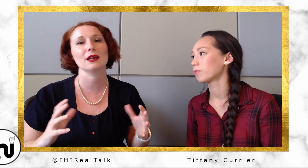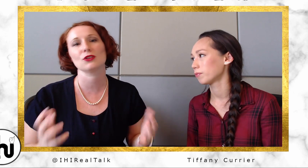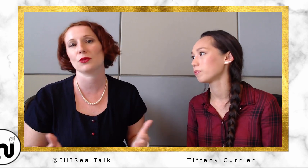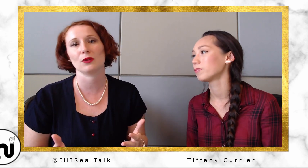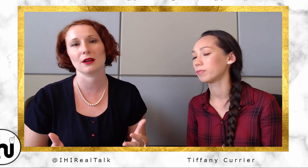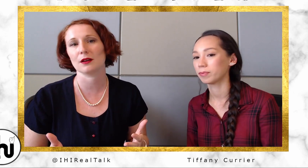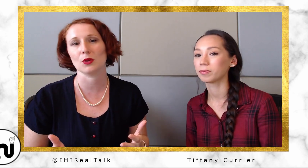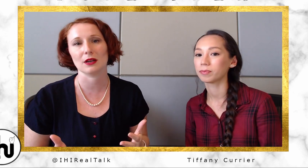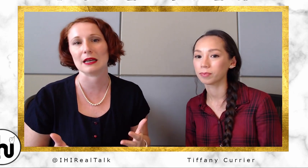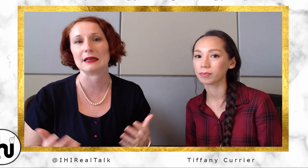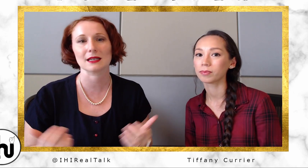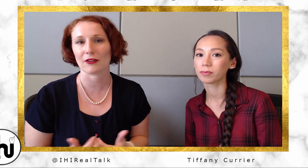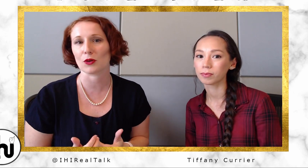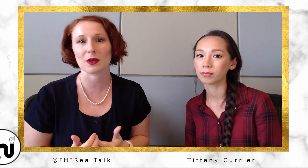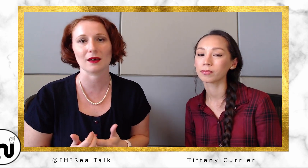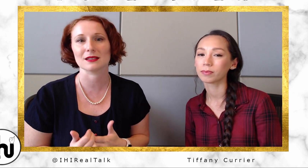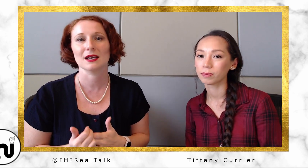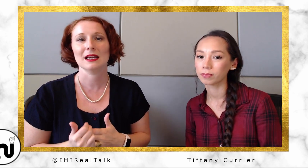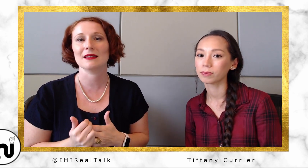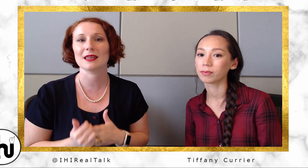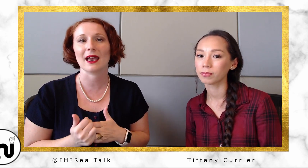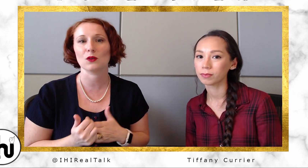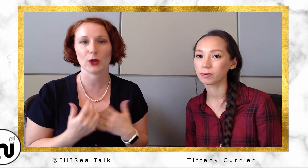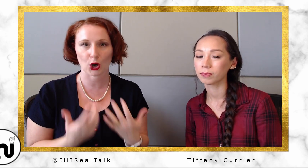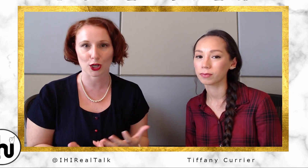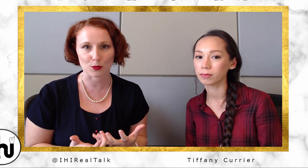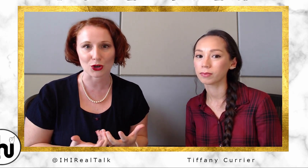interpreting and community together. Because in the end, we are a community.